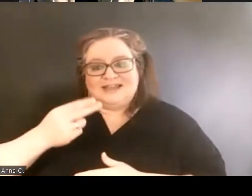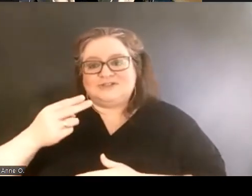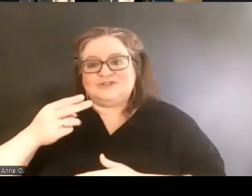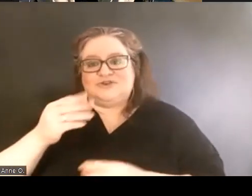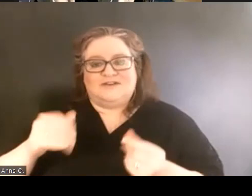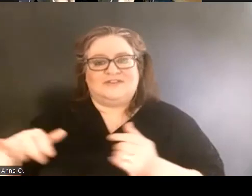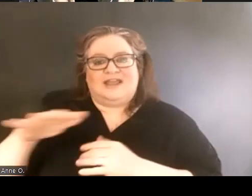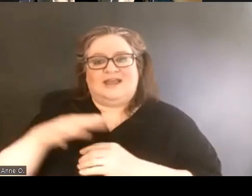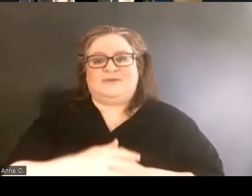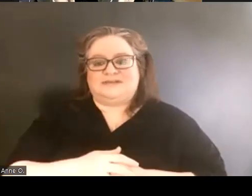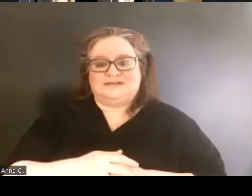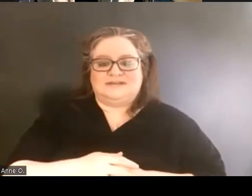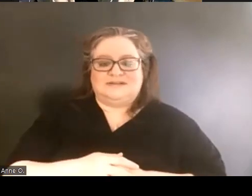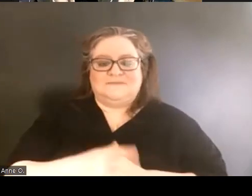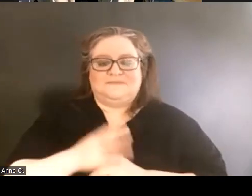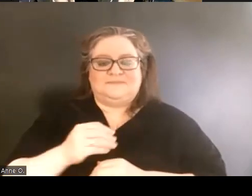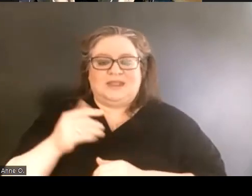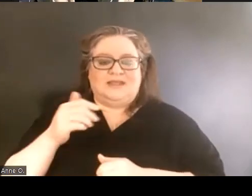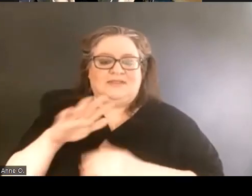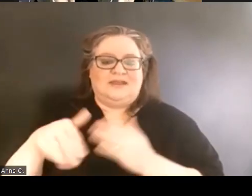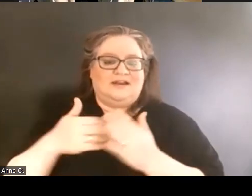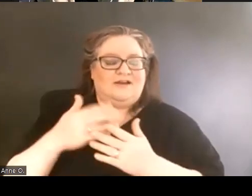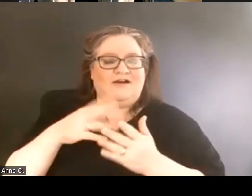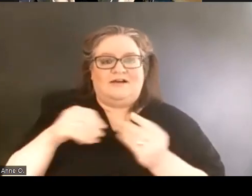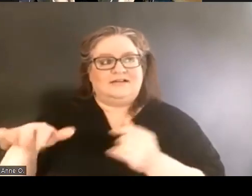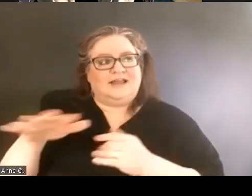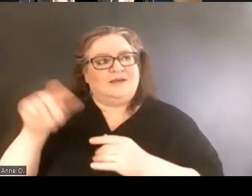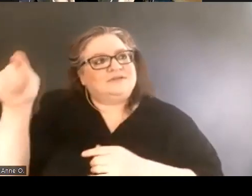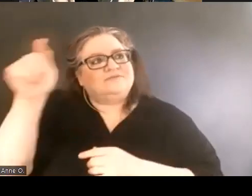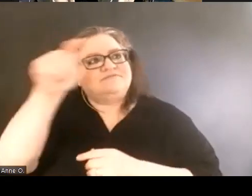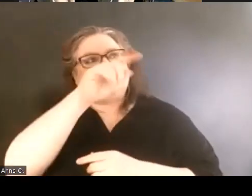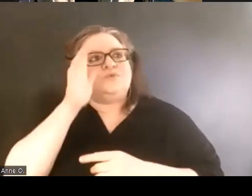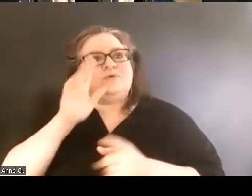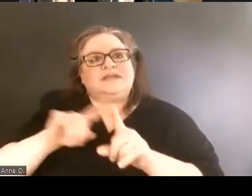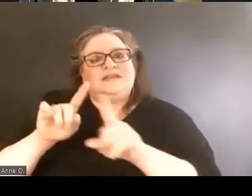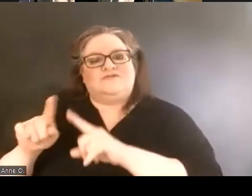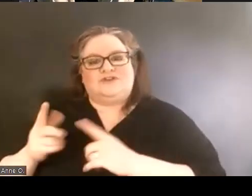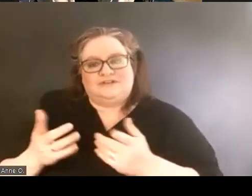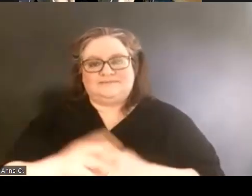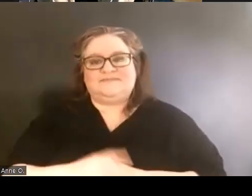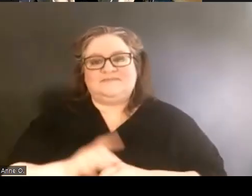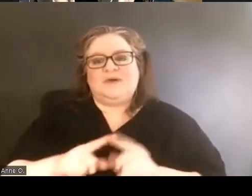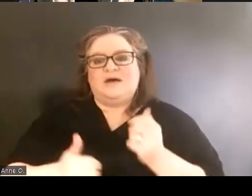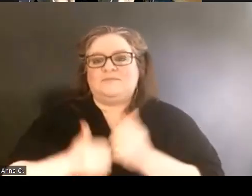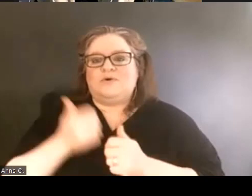and that every campus is gonna be different in that regards. But what's most important